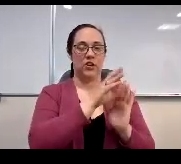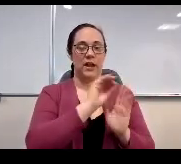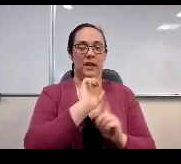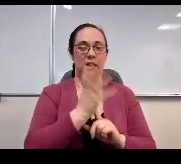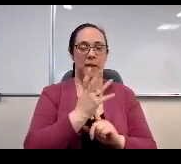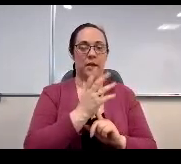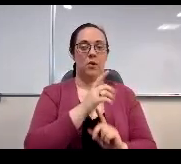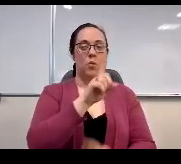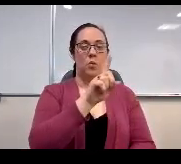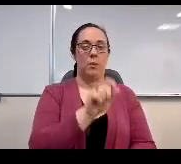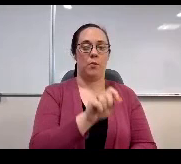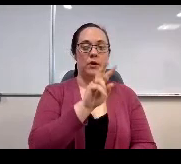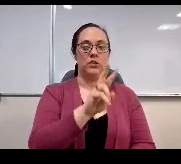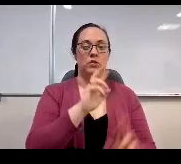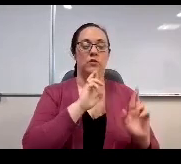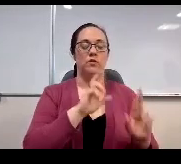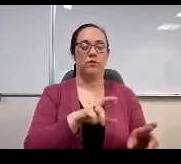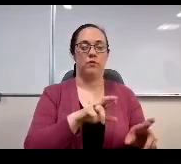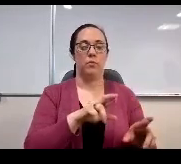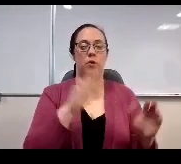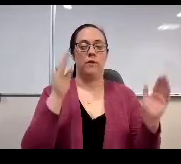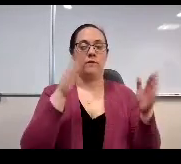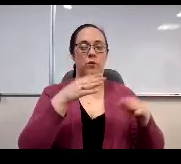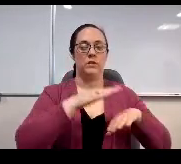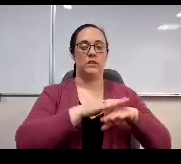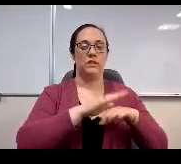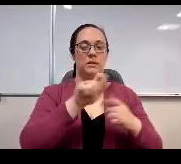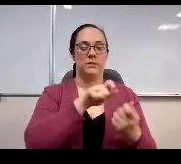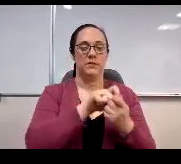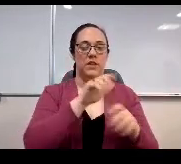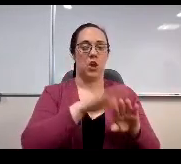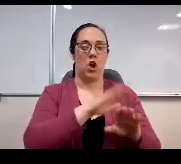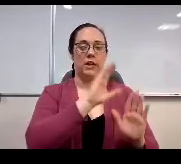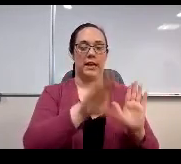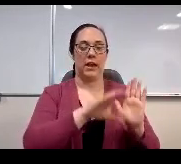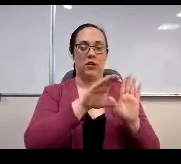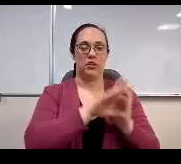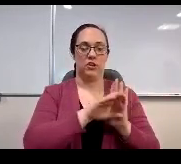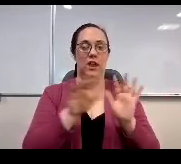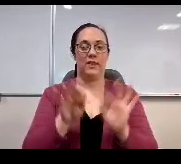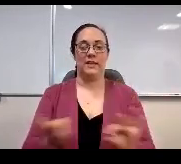the end 1.2 report focuses exclusively on character, which is central to this presentation.